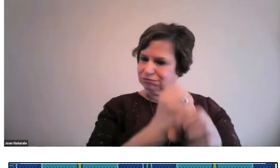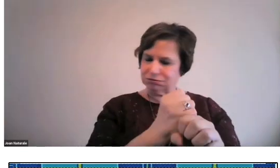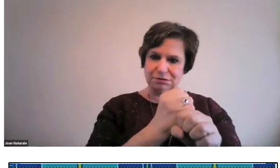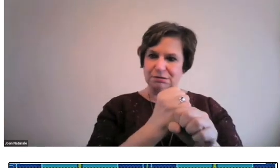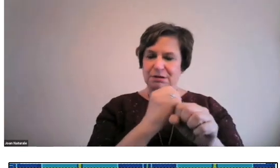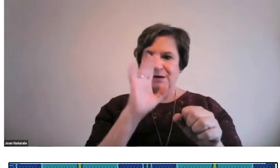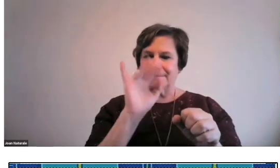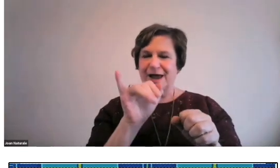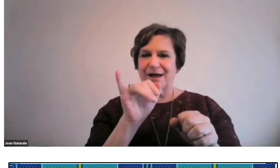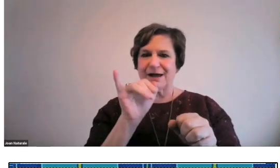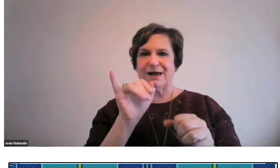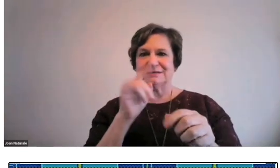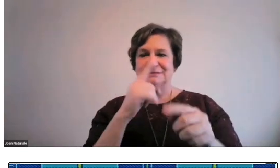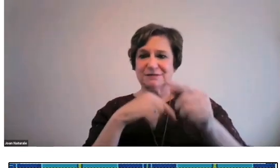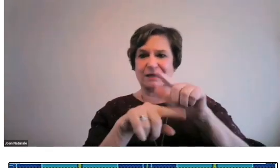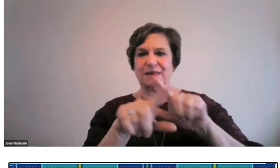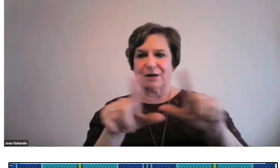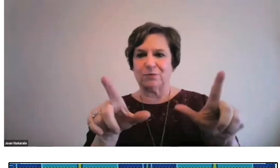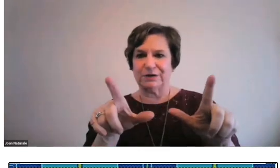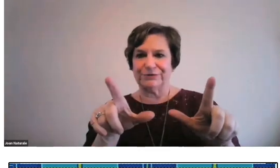Chaplin was fascinated by signed language.